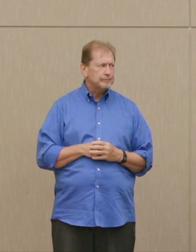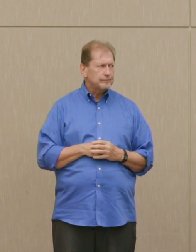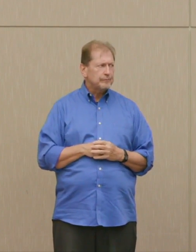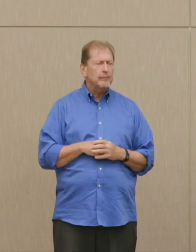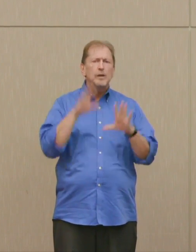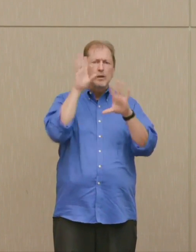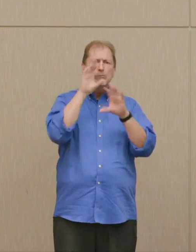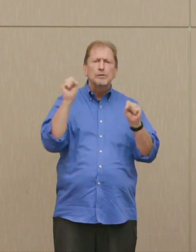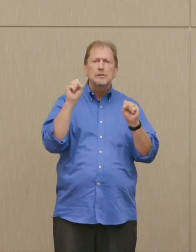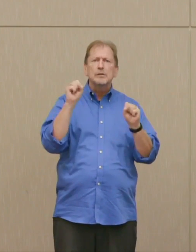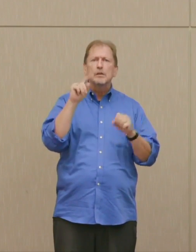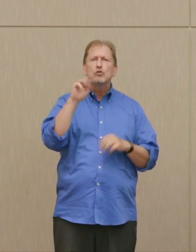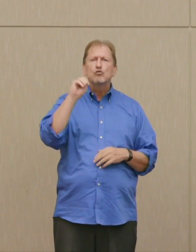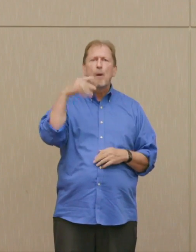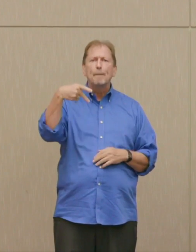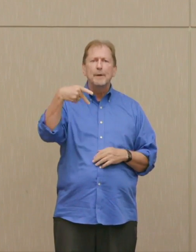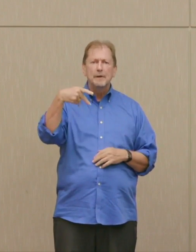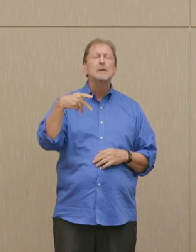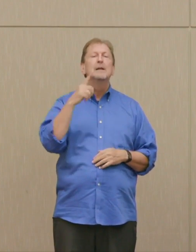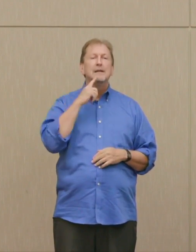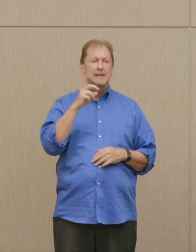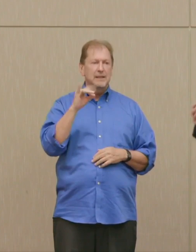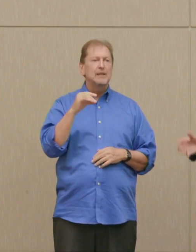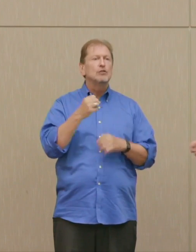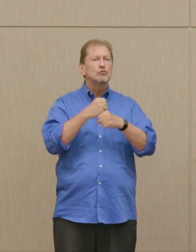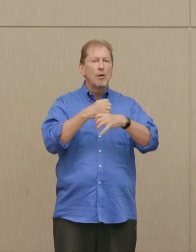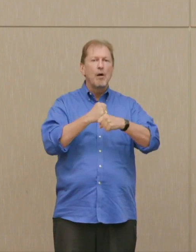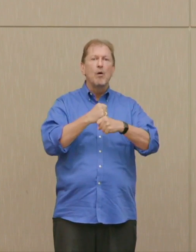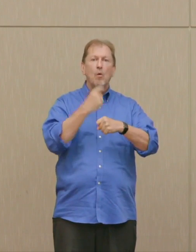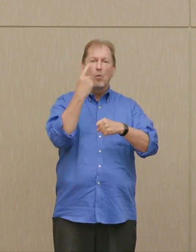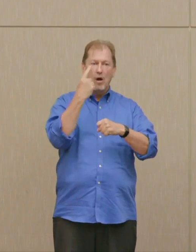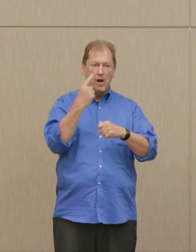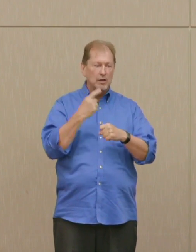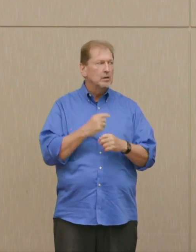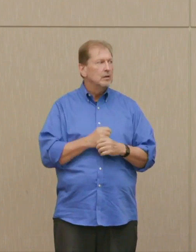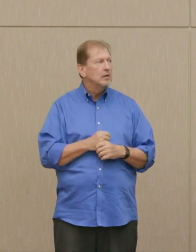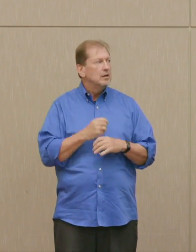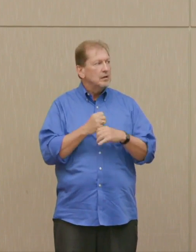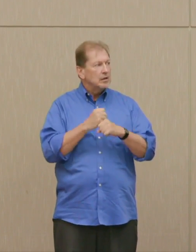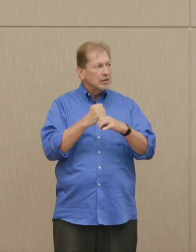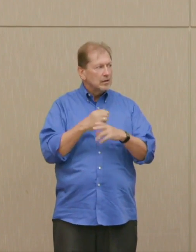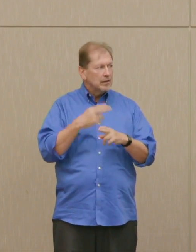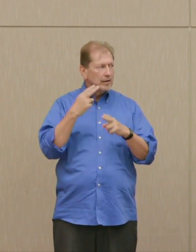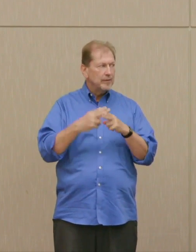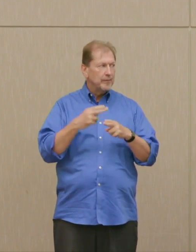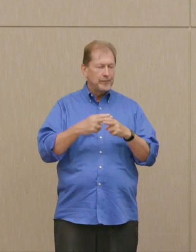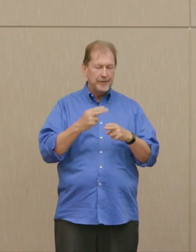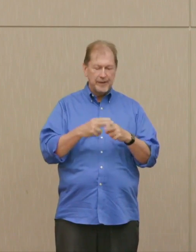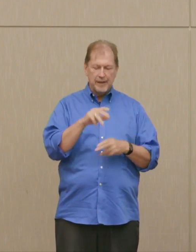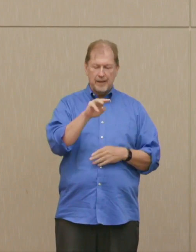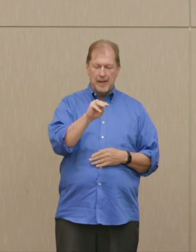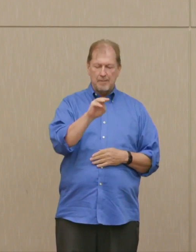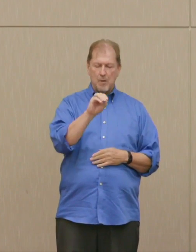Trump released a bomb, which has an elaborate name, but with the acronym MOAB, which they